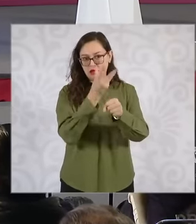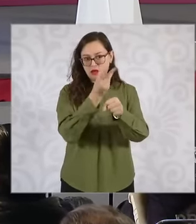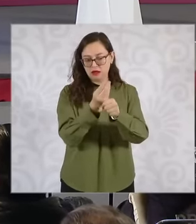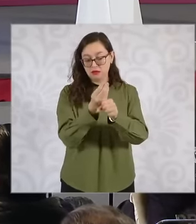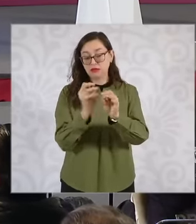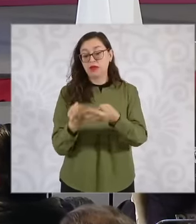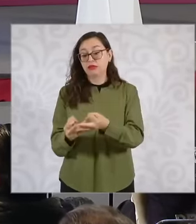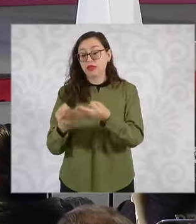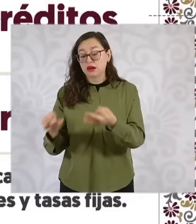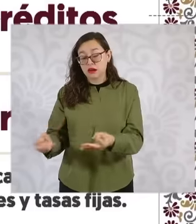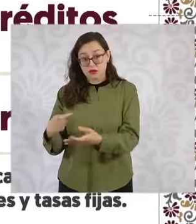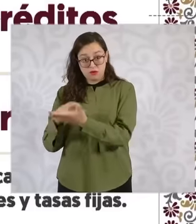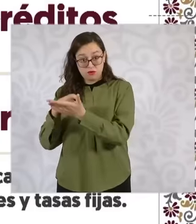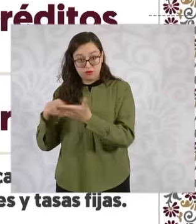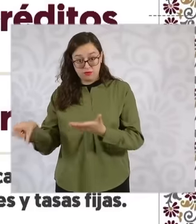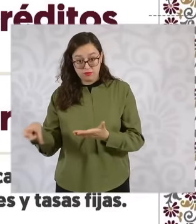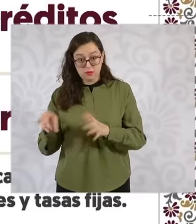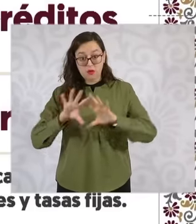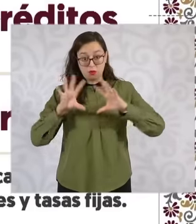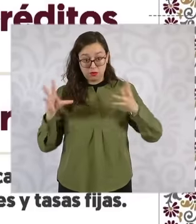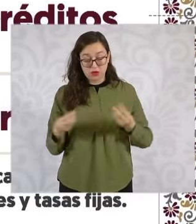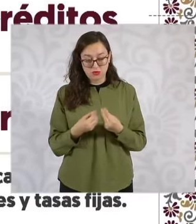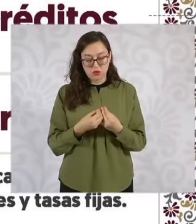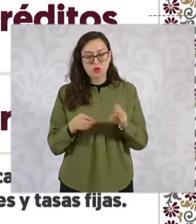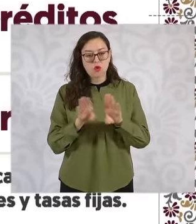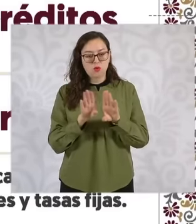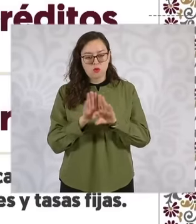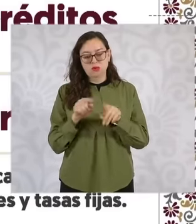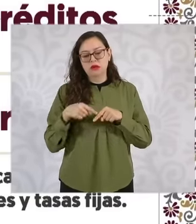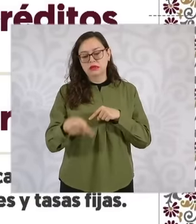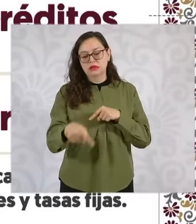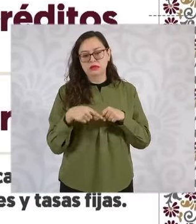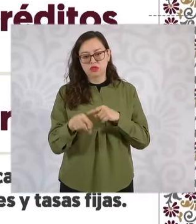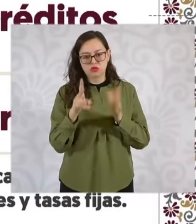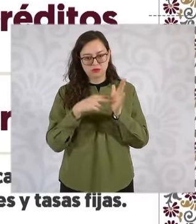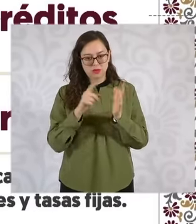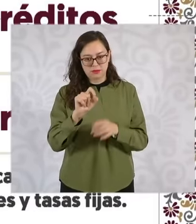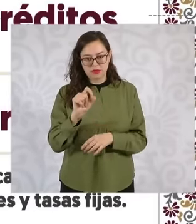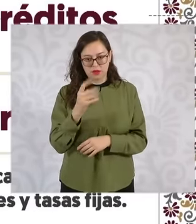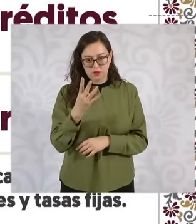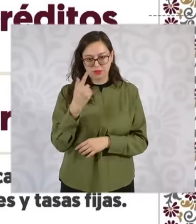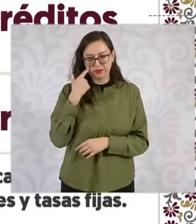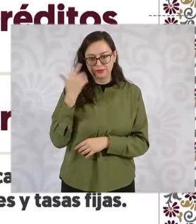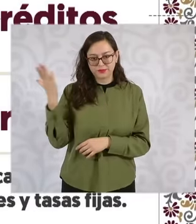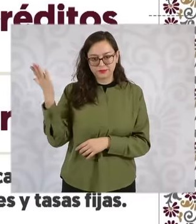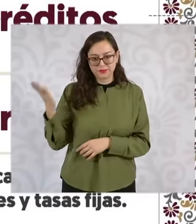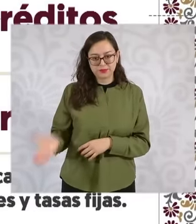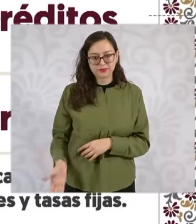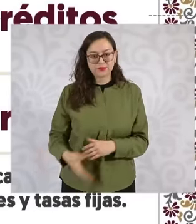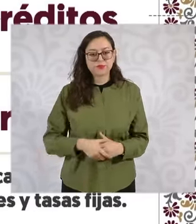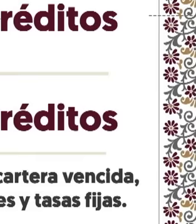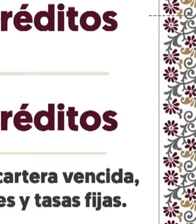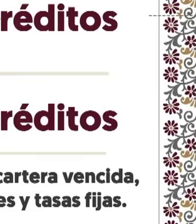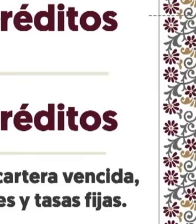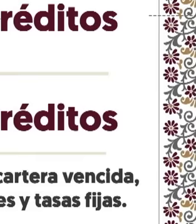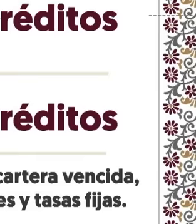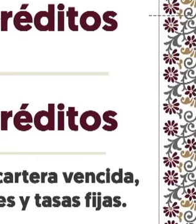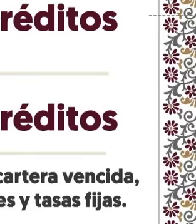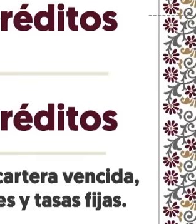340,000 credits credits for housing construction on own land 14,000 credits